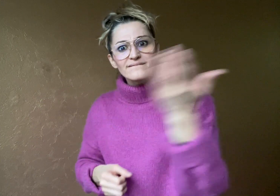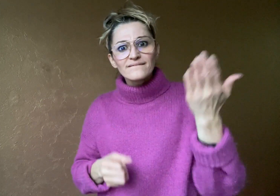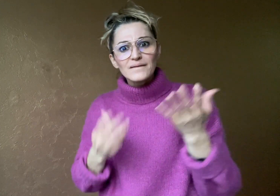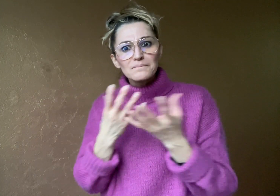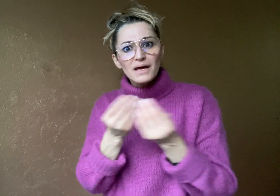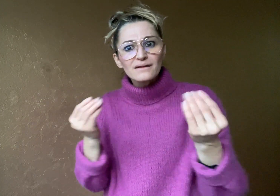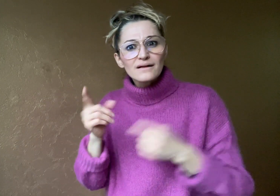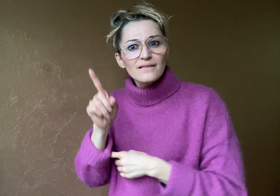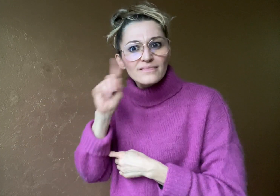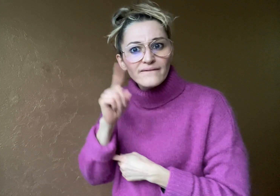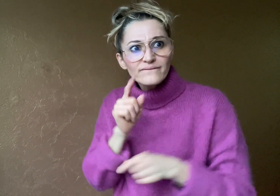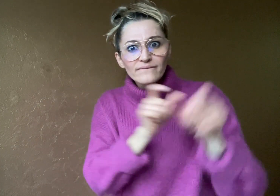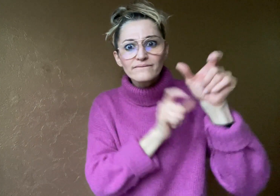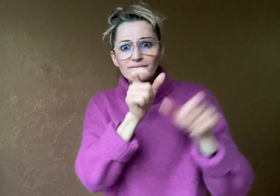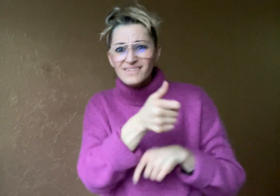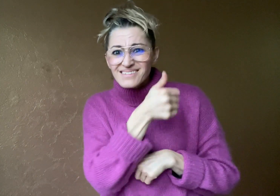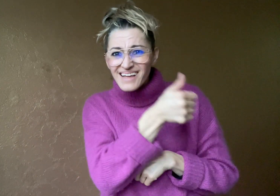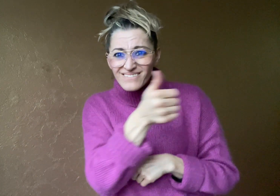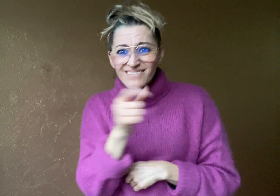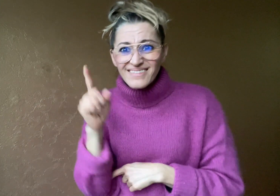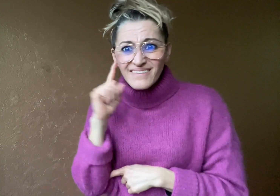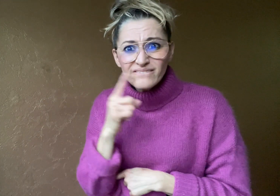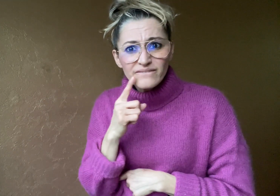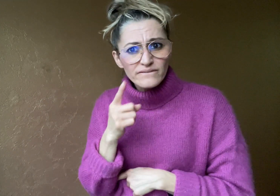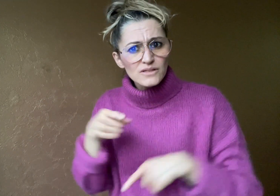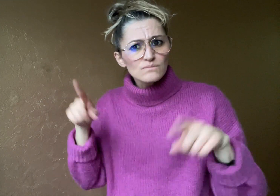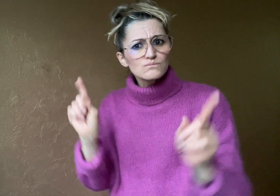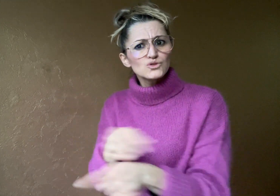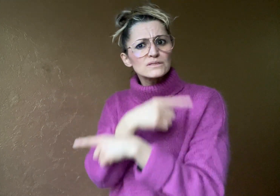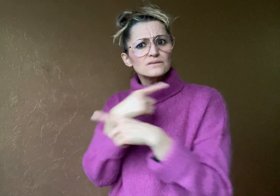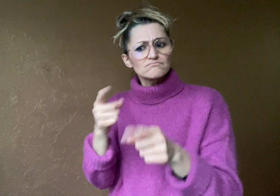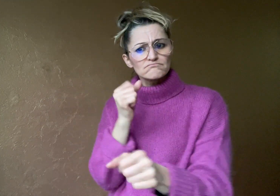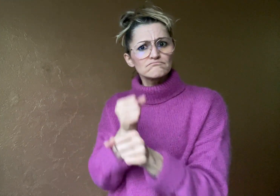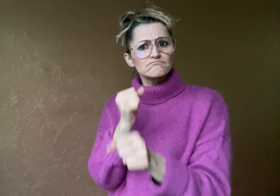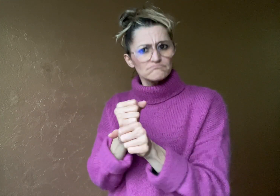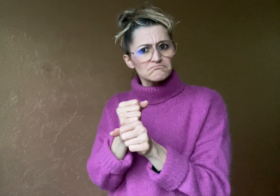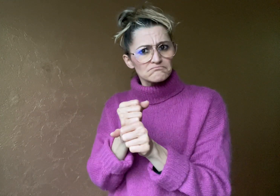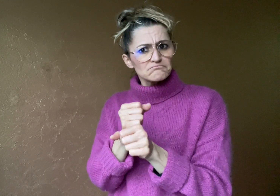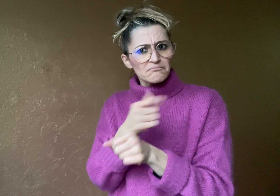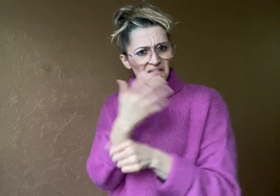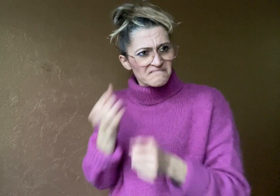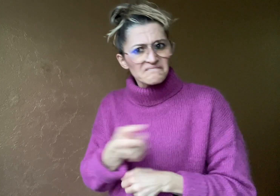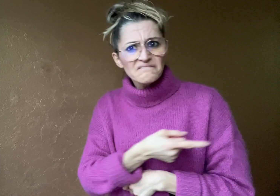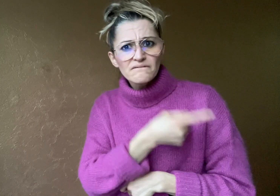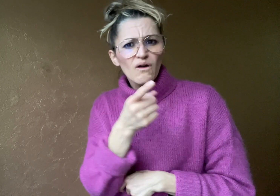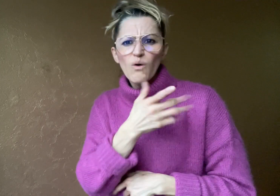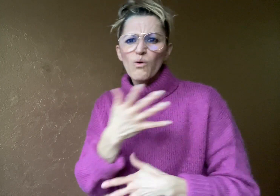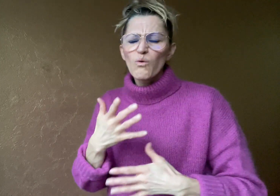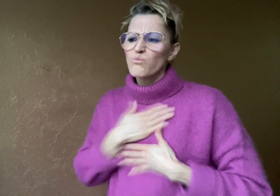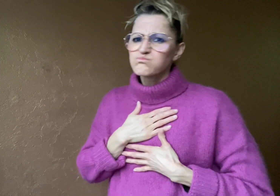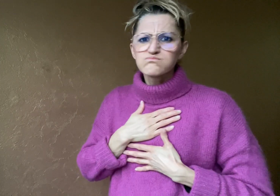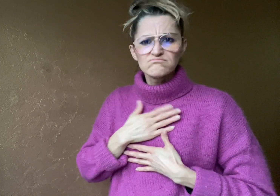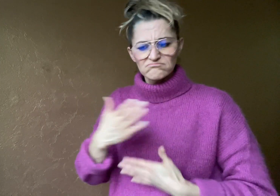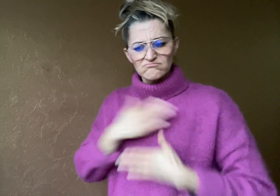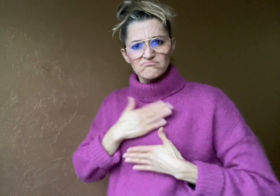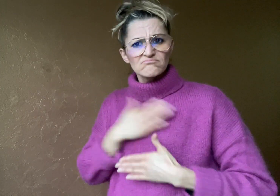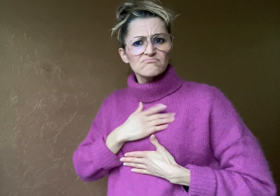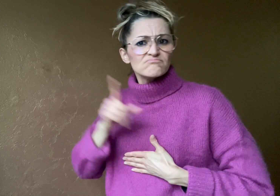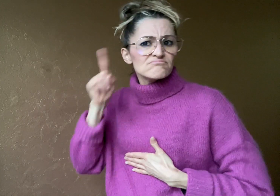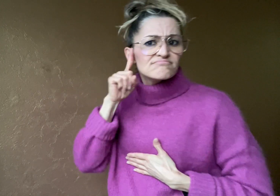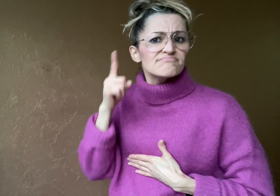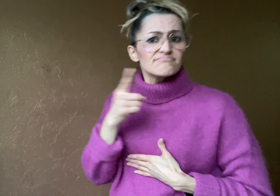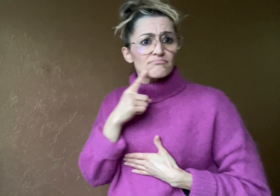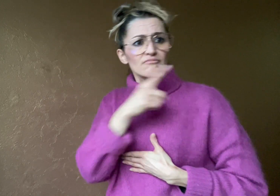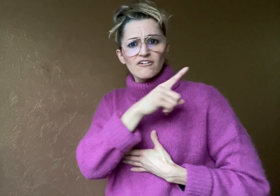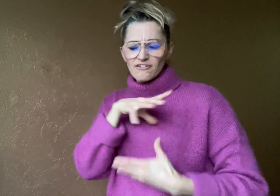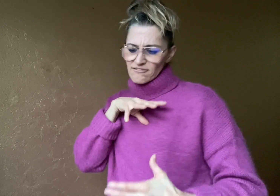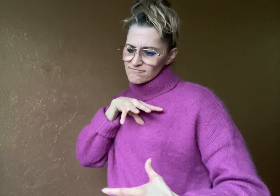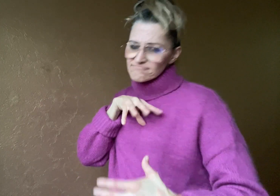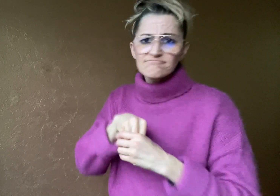who embrace their Deafness in their musical works.